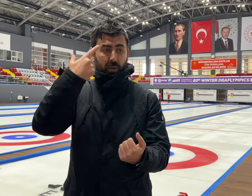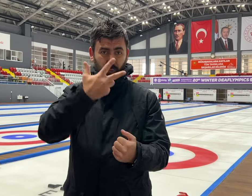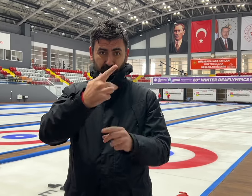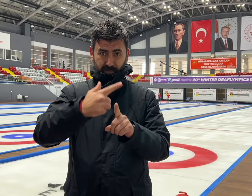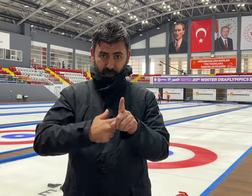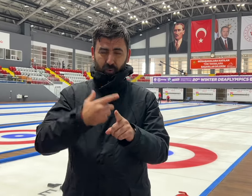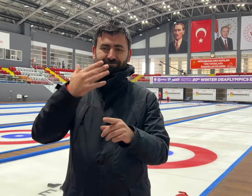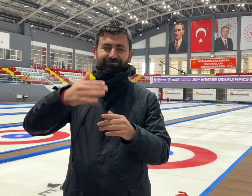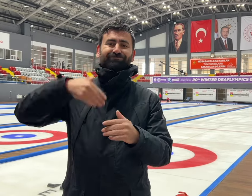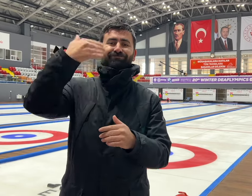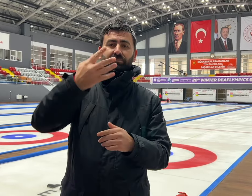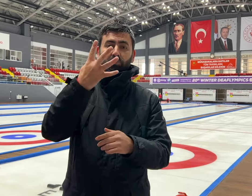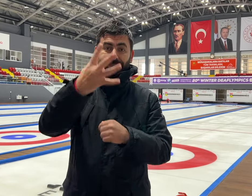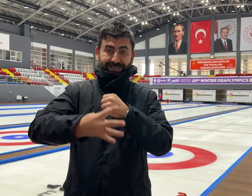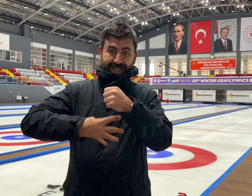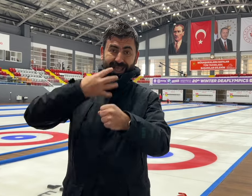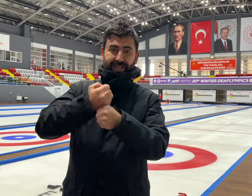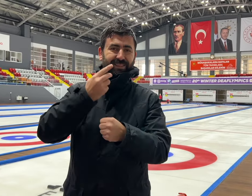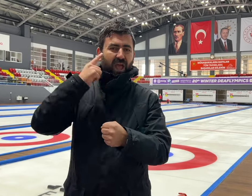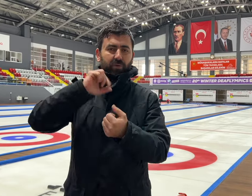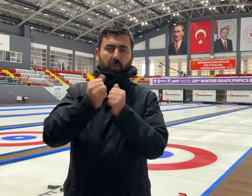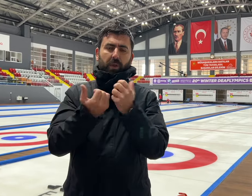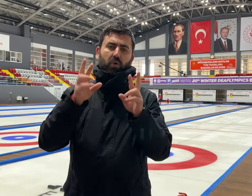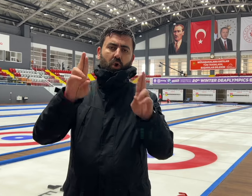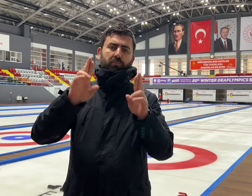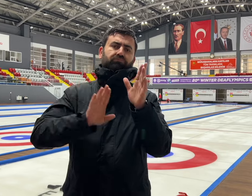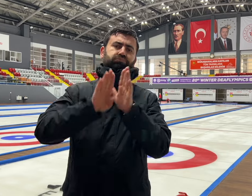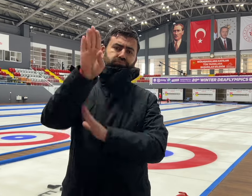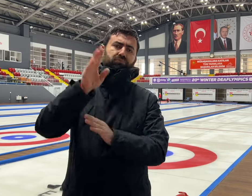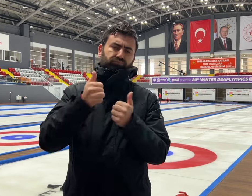will have more time to train for the next Winter Deaflympics will be four years from now.